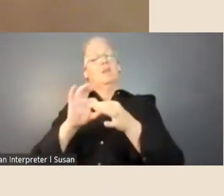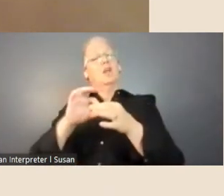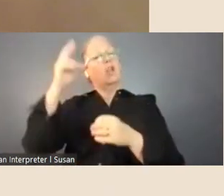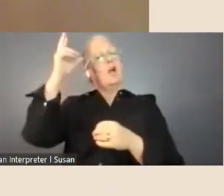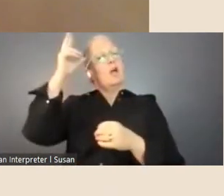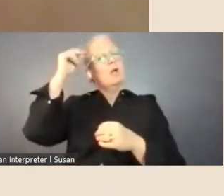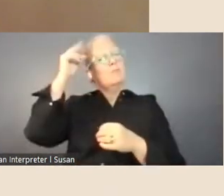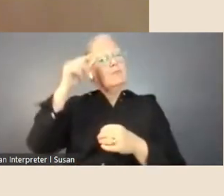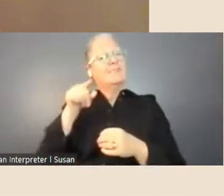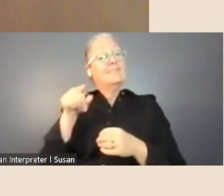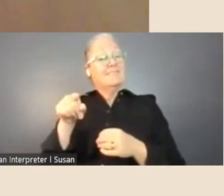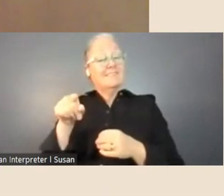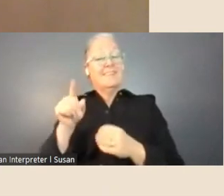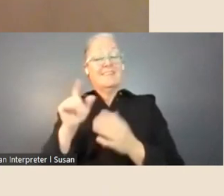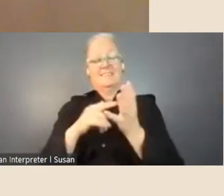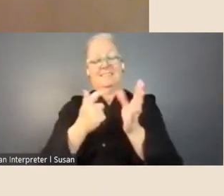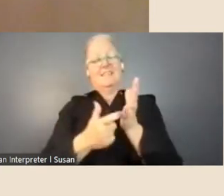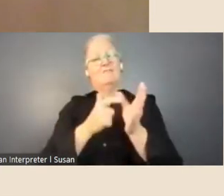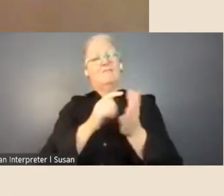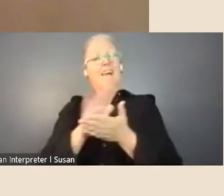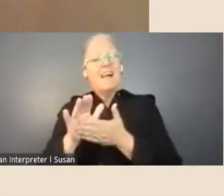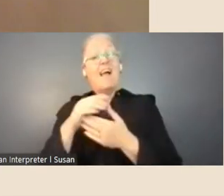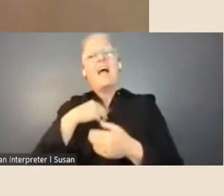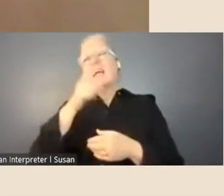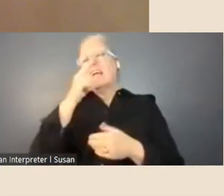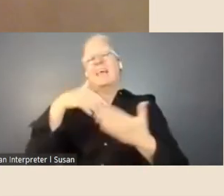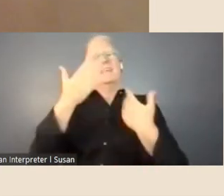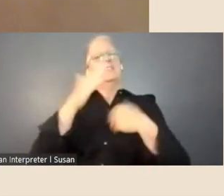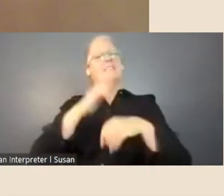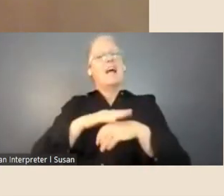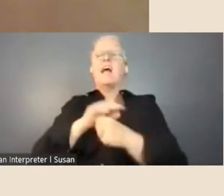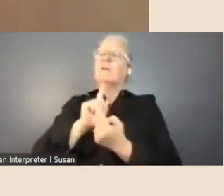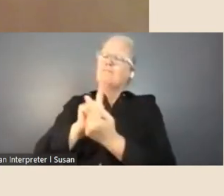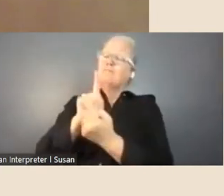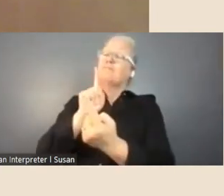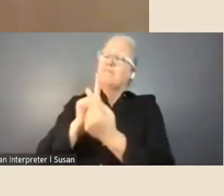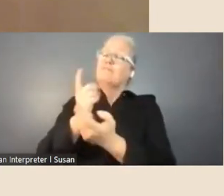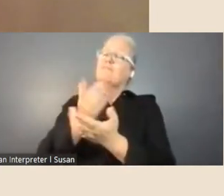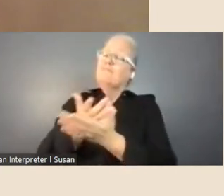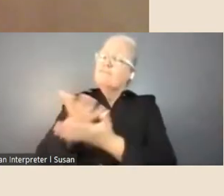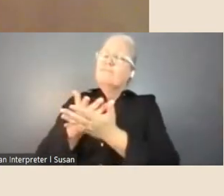sarah as often as I needed, and she was there to support me and point me in the right direction